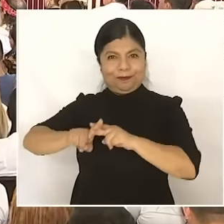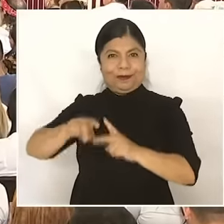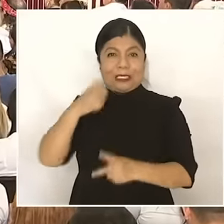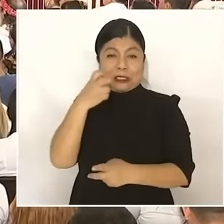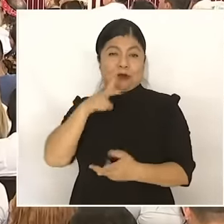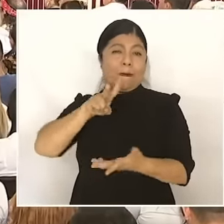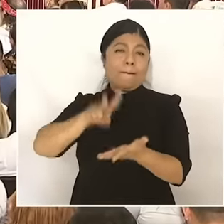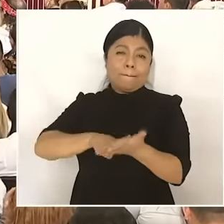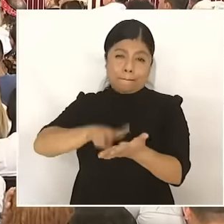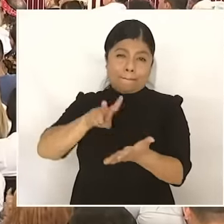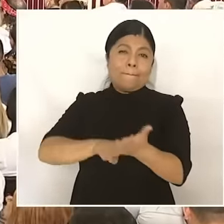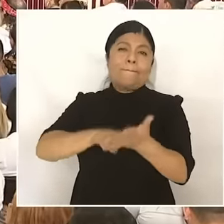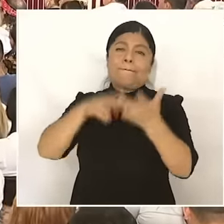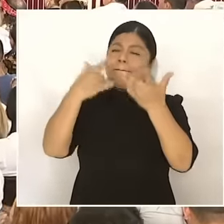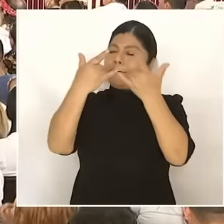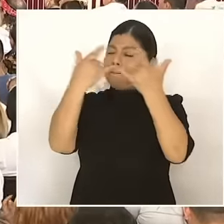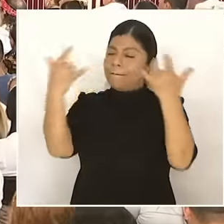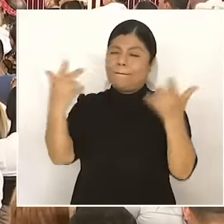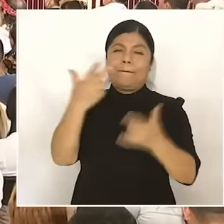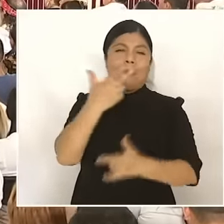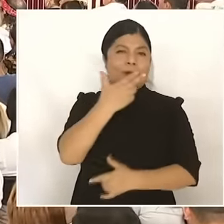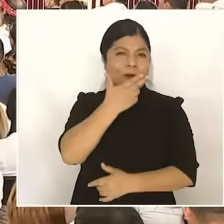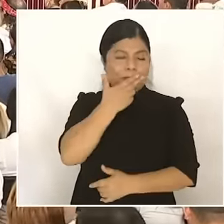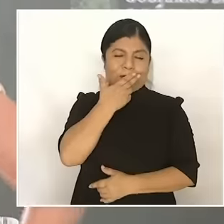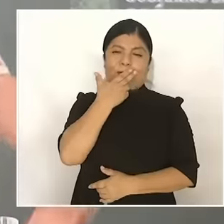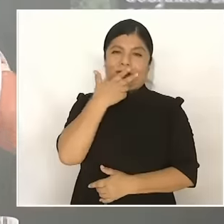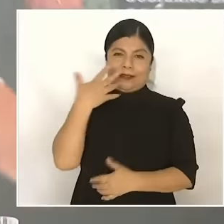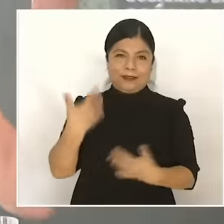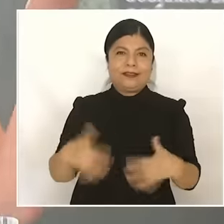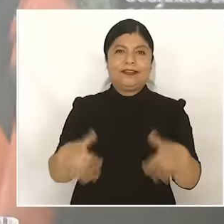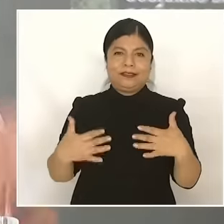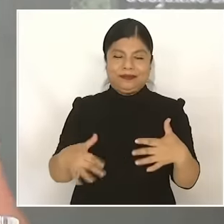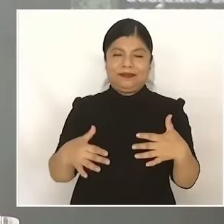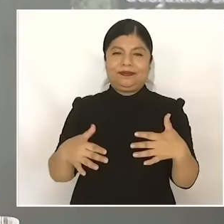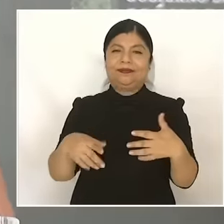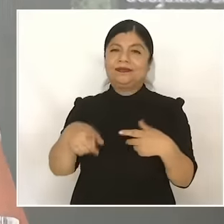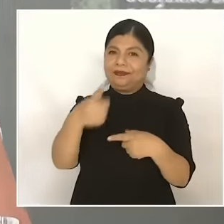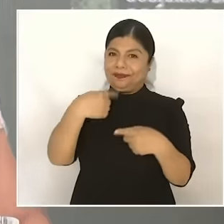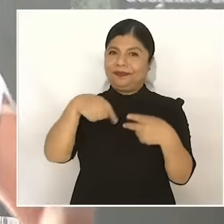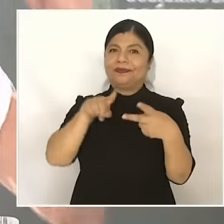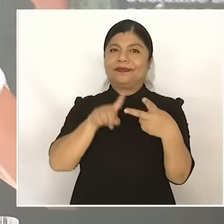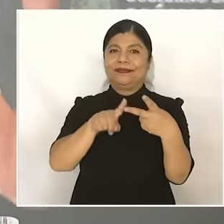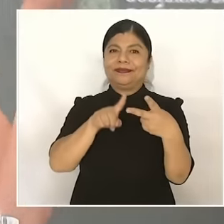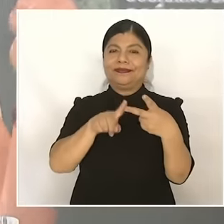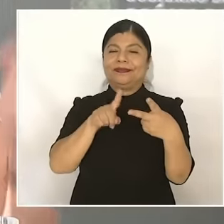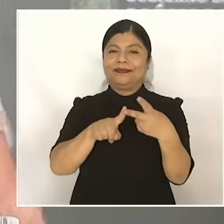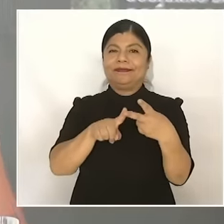our The history of our people has another Pillar, which is the fertile history of